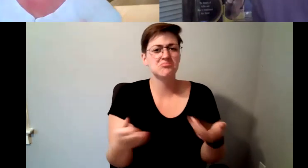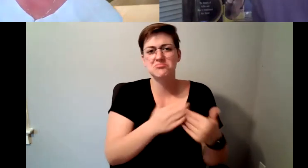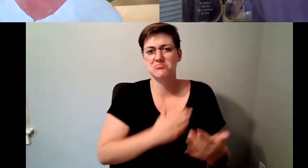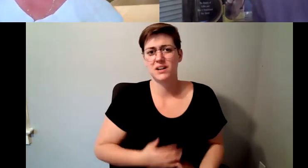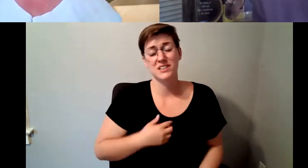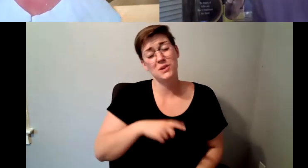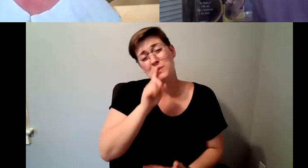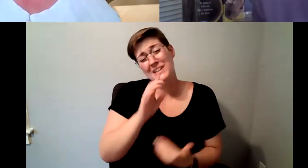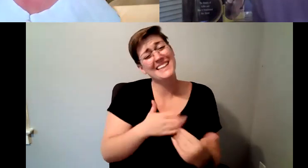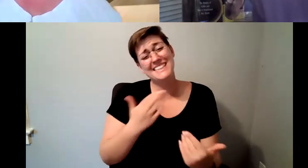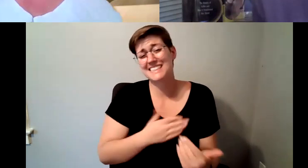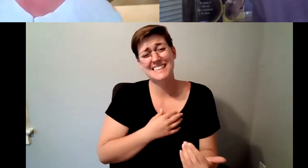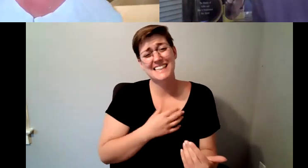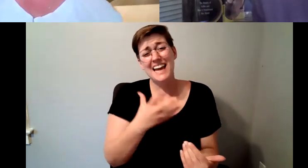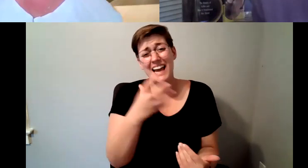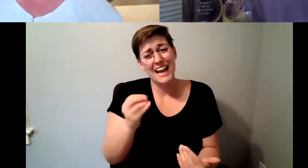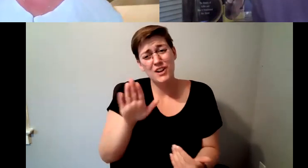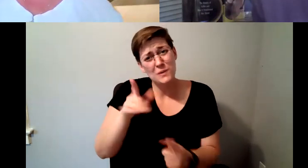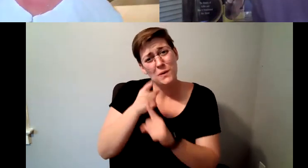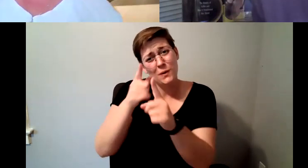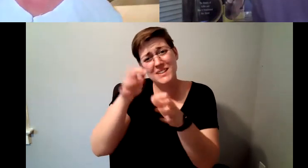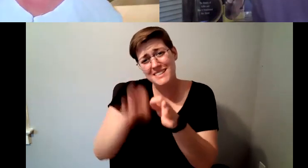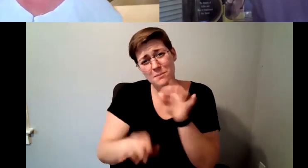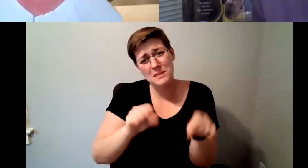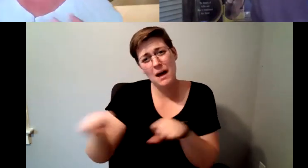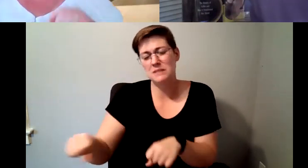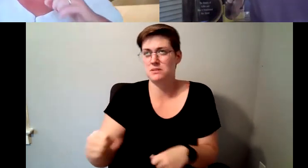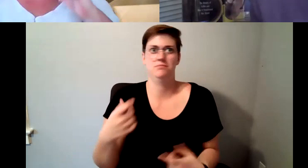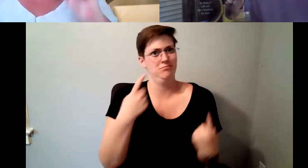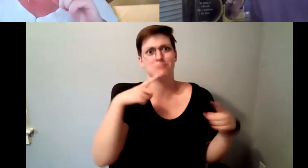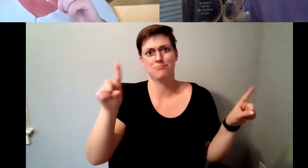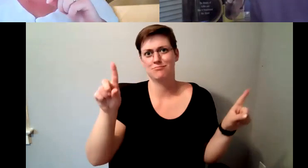make it as simple as possible, and I think you did um I'd like to take a quick moment